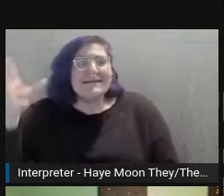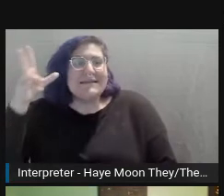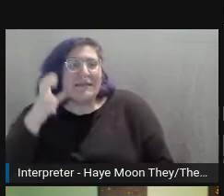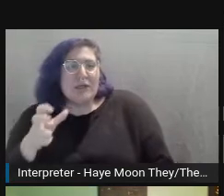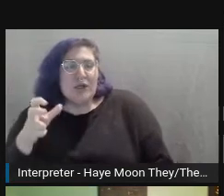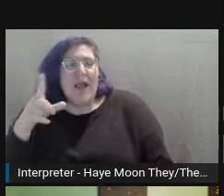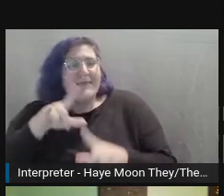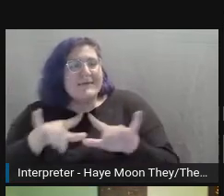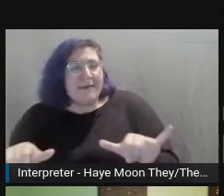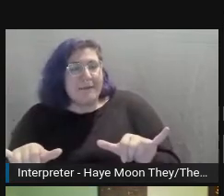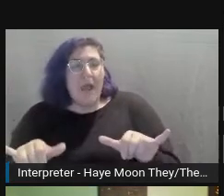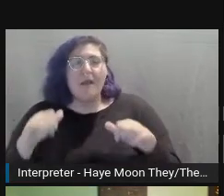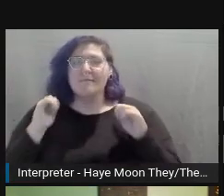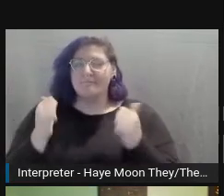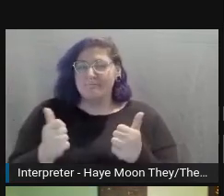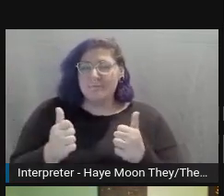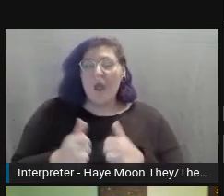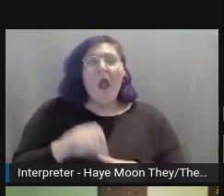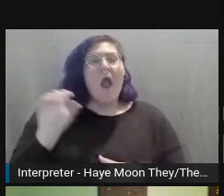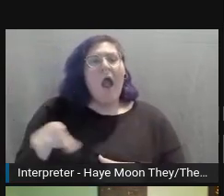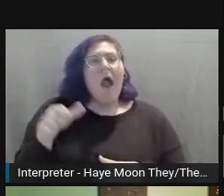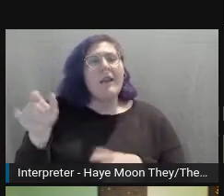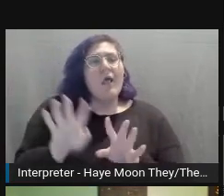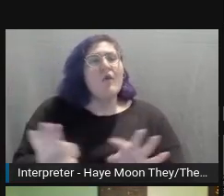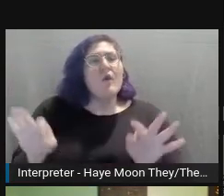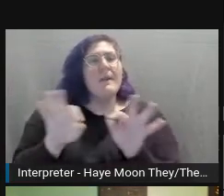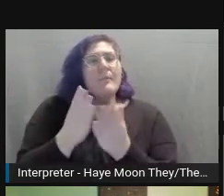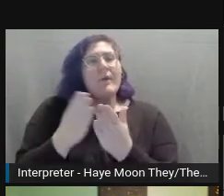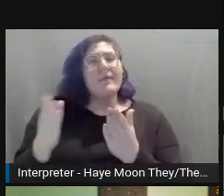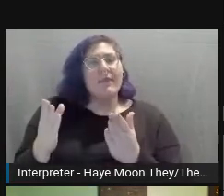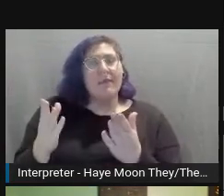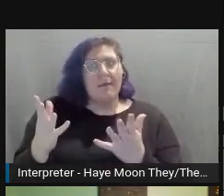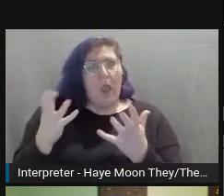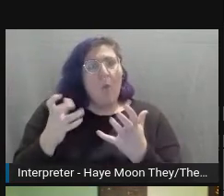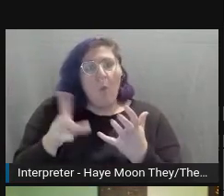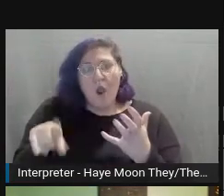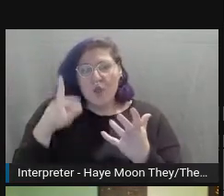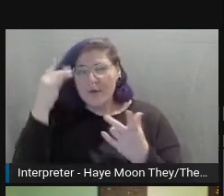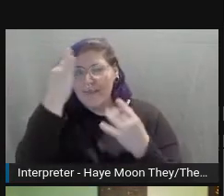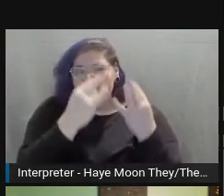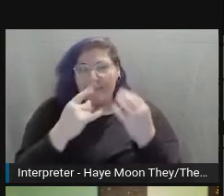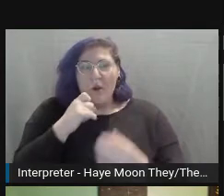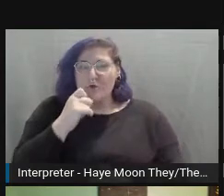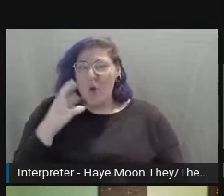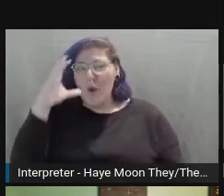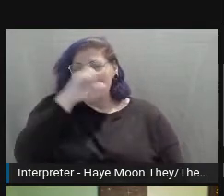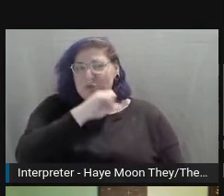Another very important thing I want you to think about, don't assume that all deaf folks know sign language.